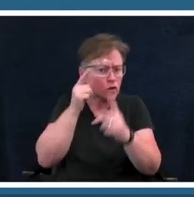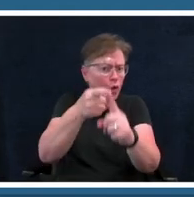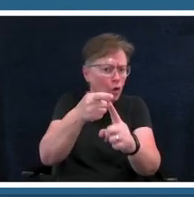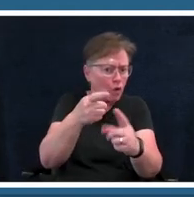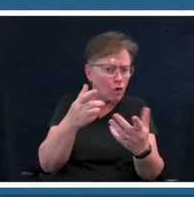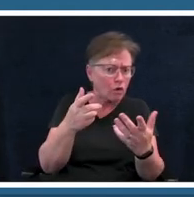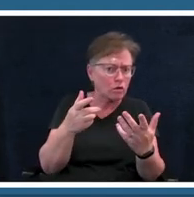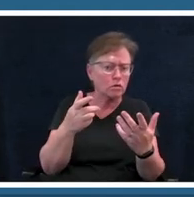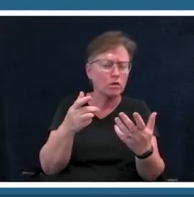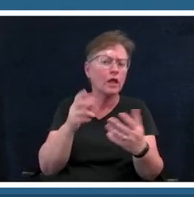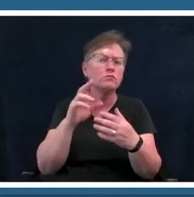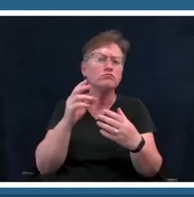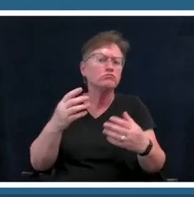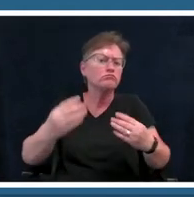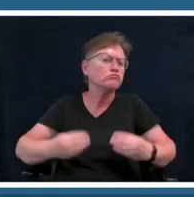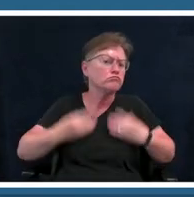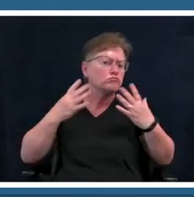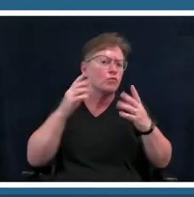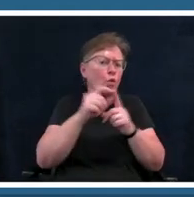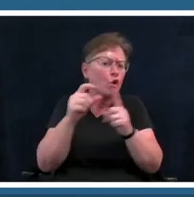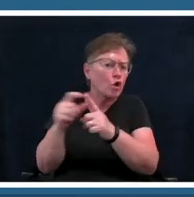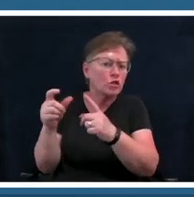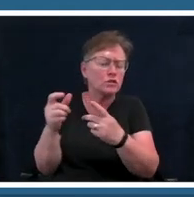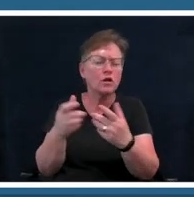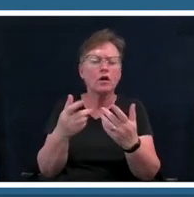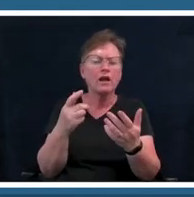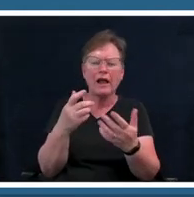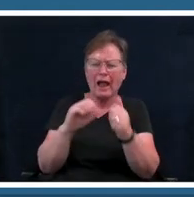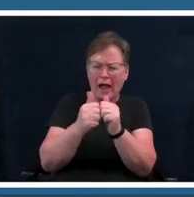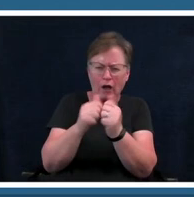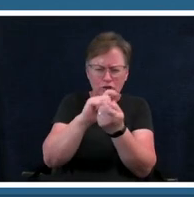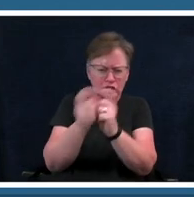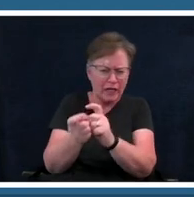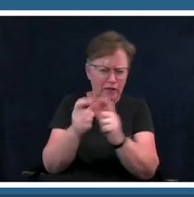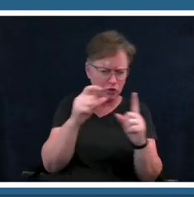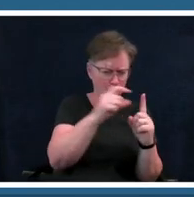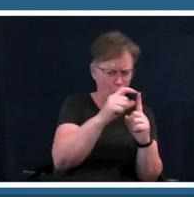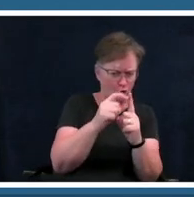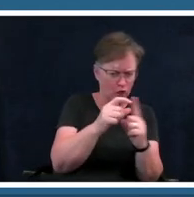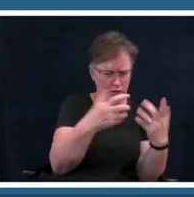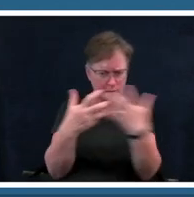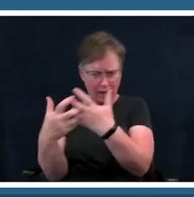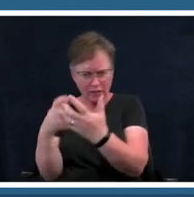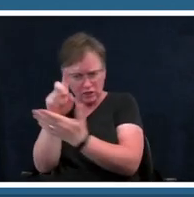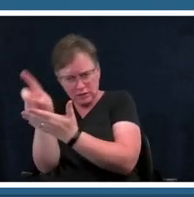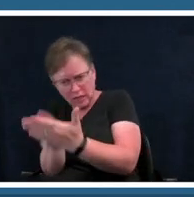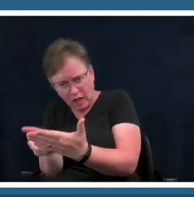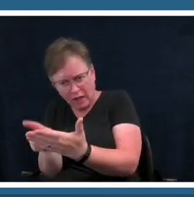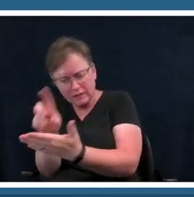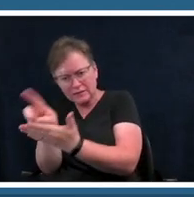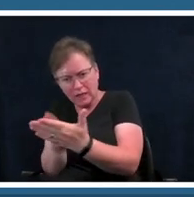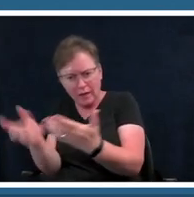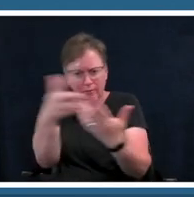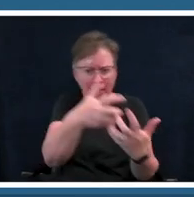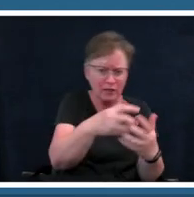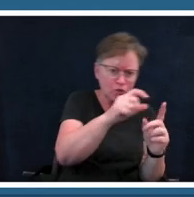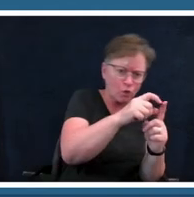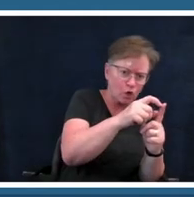change the words to match their design the design to match the words